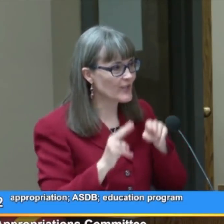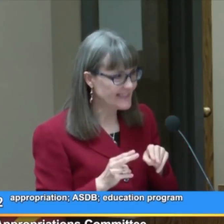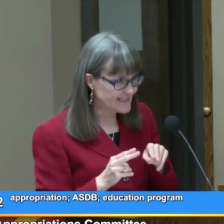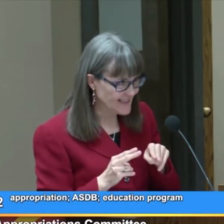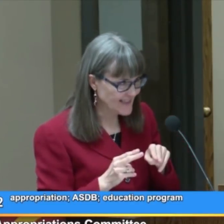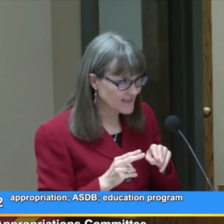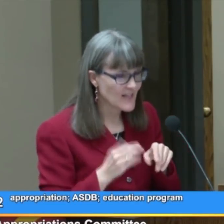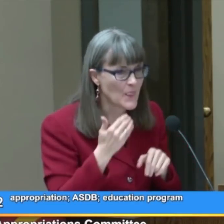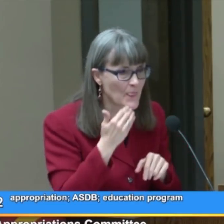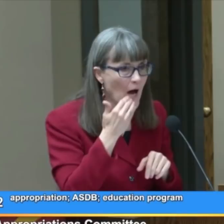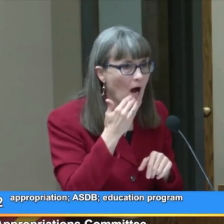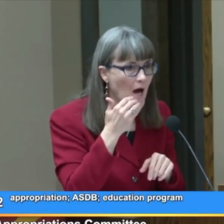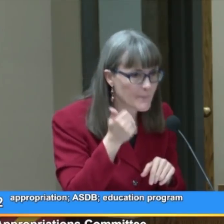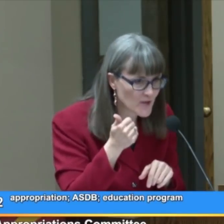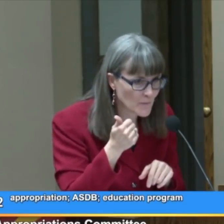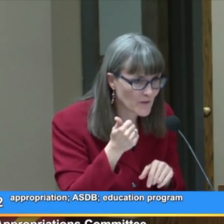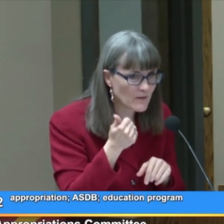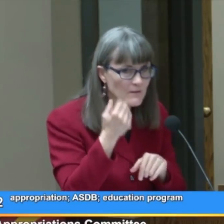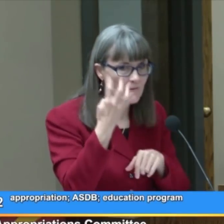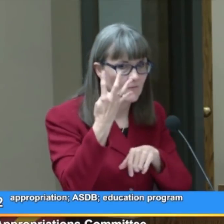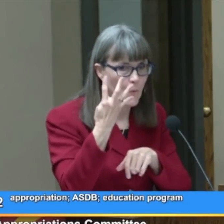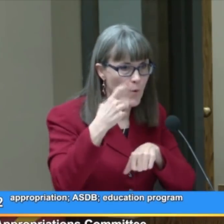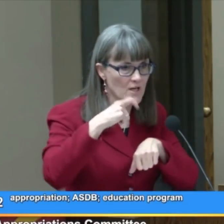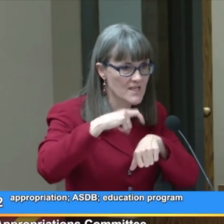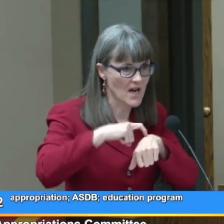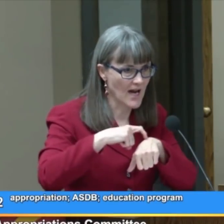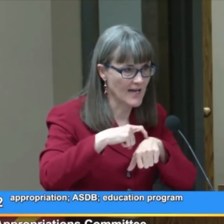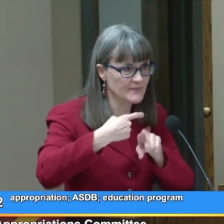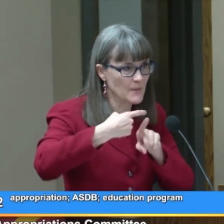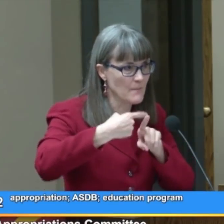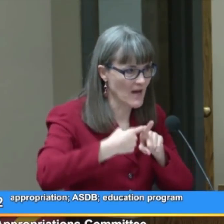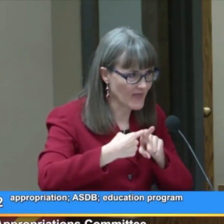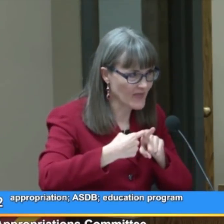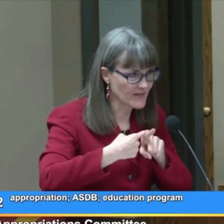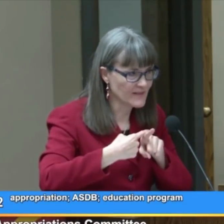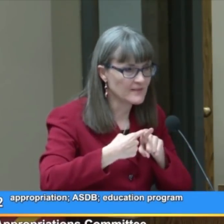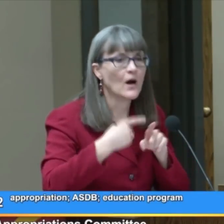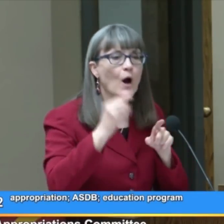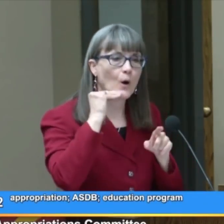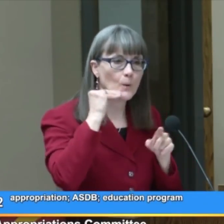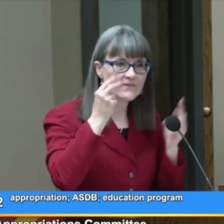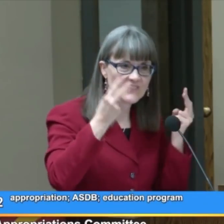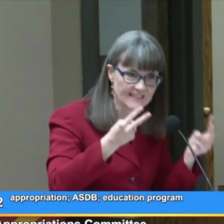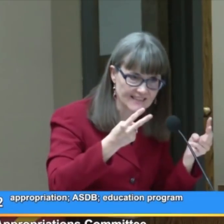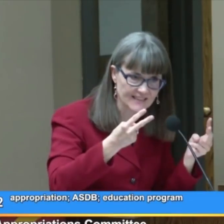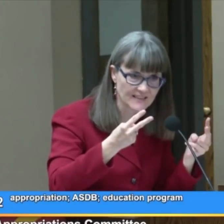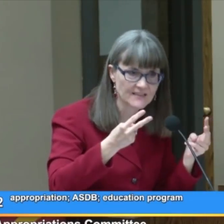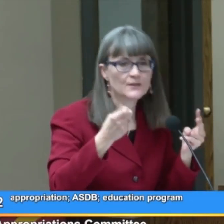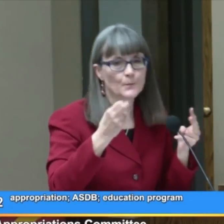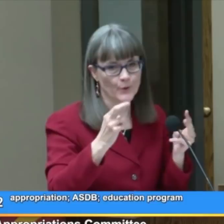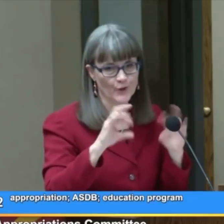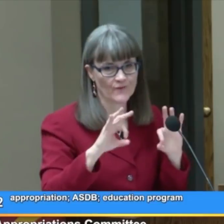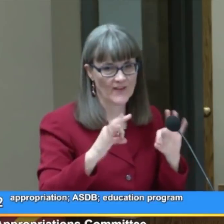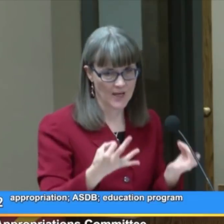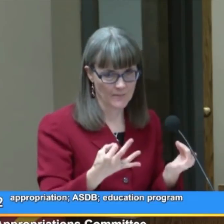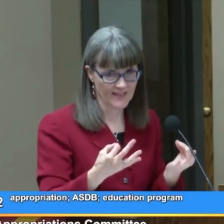the optimal four times a month home visits per family.